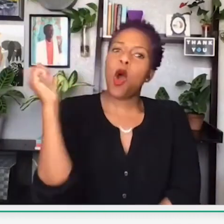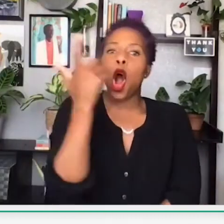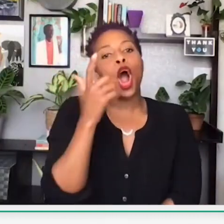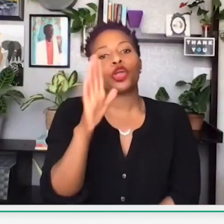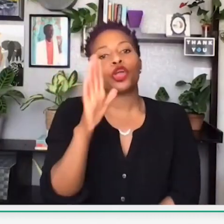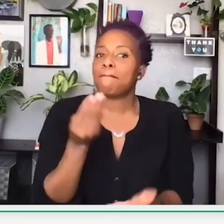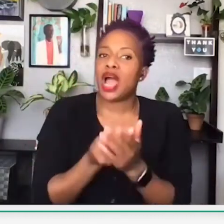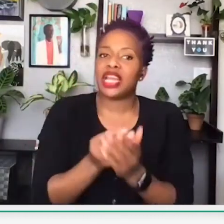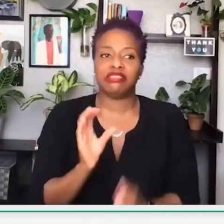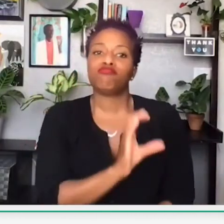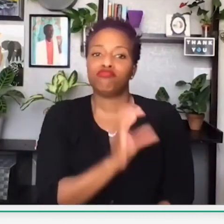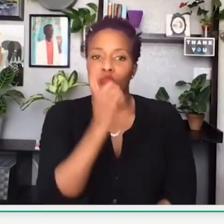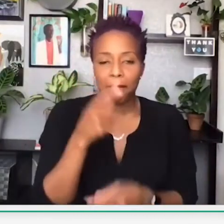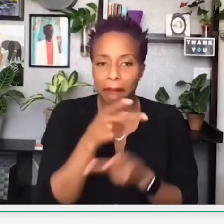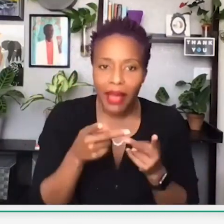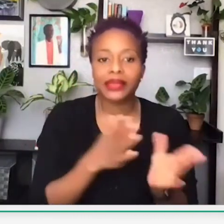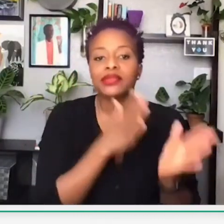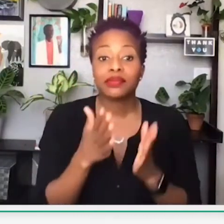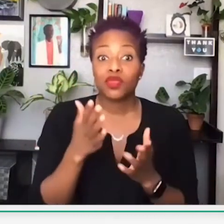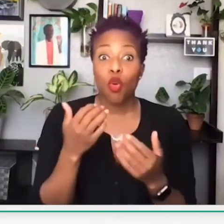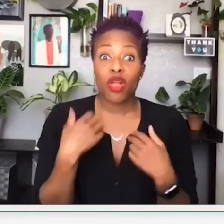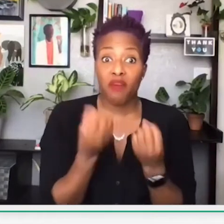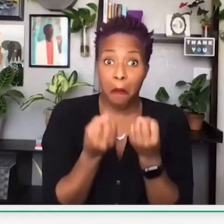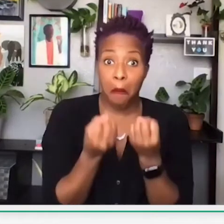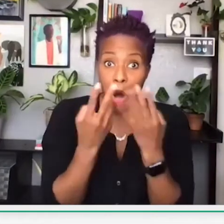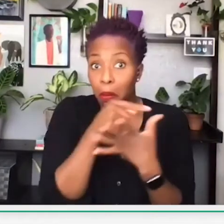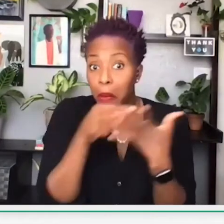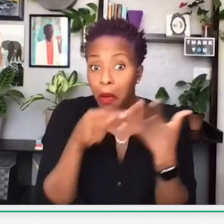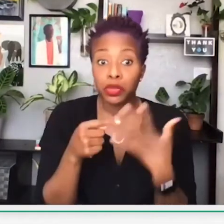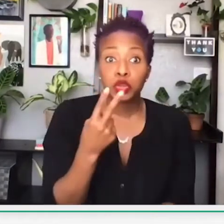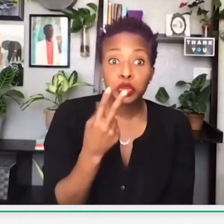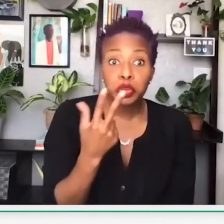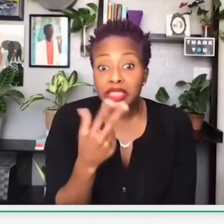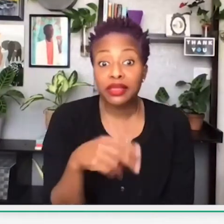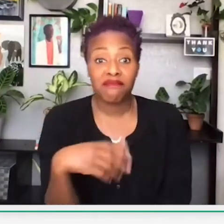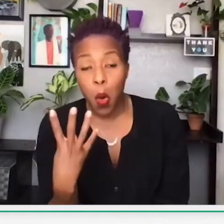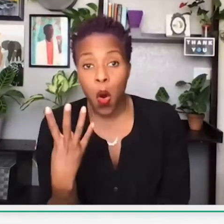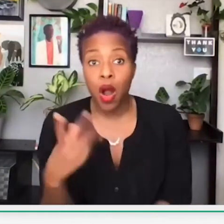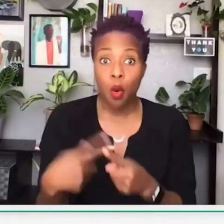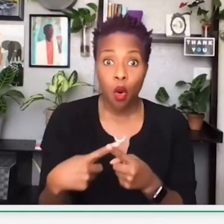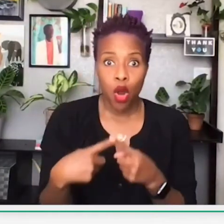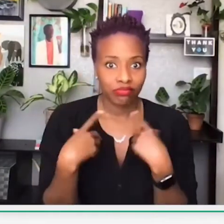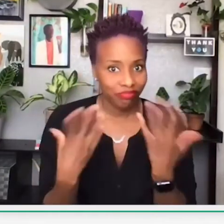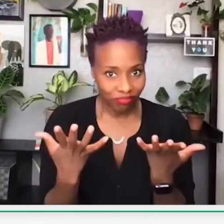Let me see: How many bank accounts do you all have? Do you have just 1? Do you have 2-3? 4